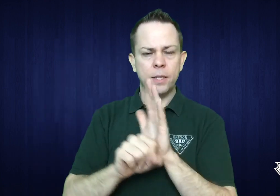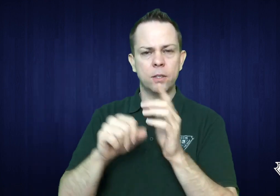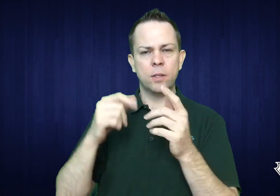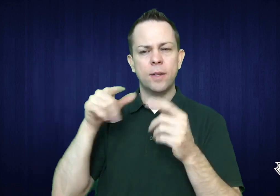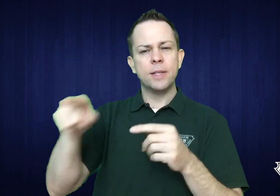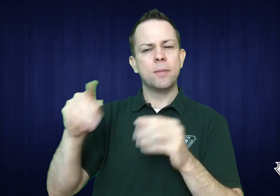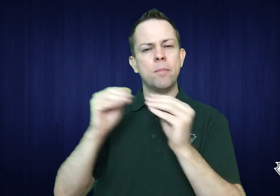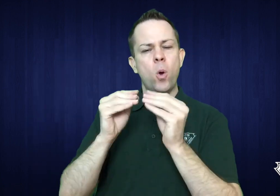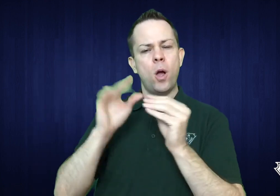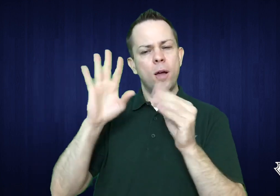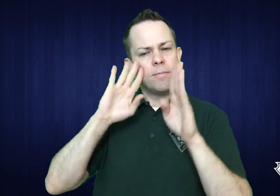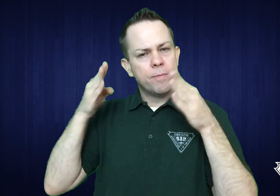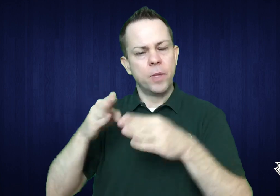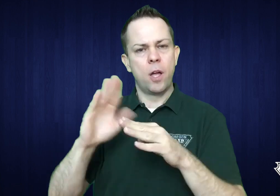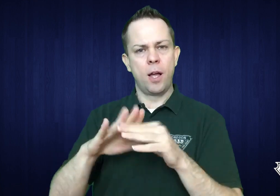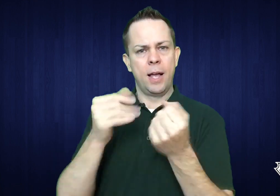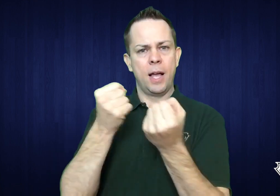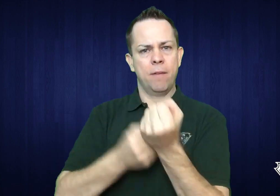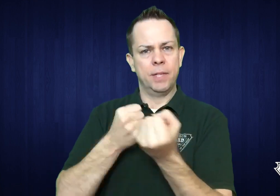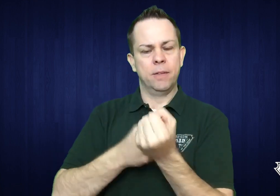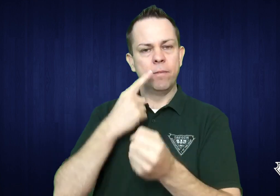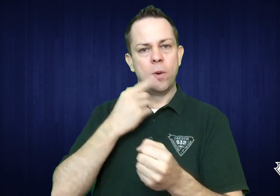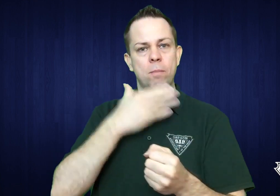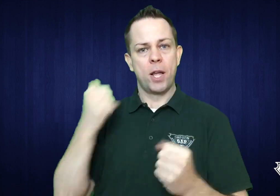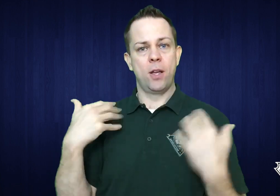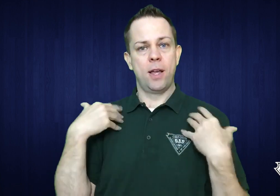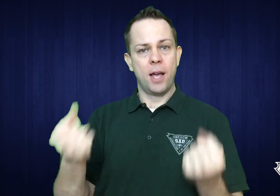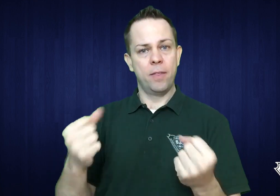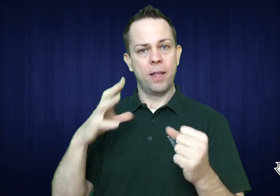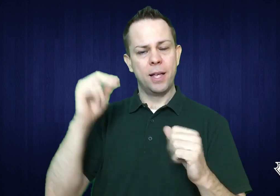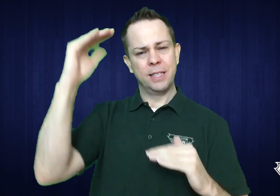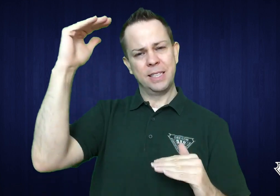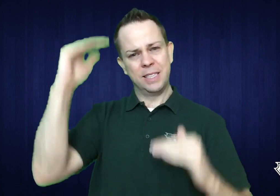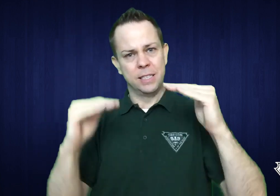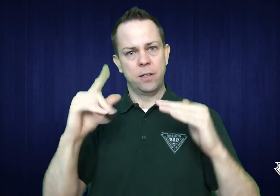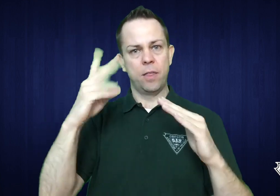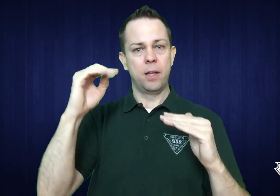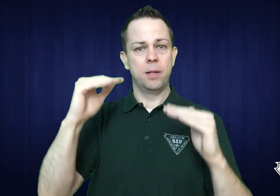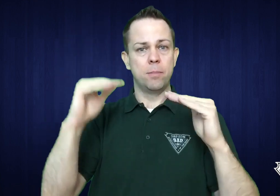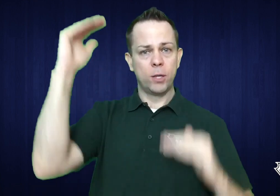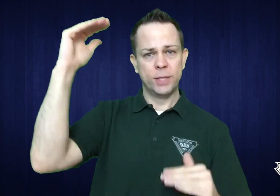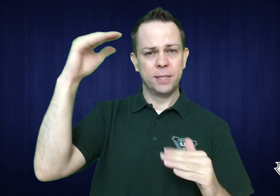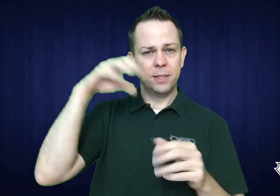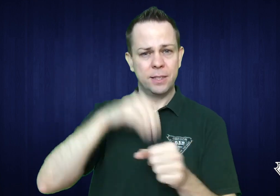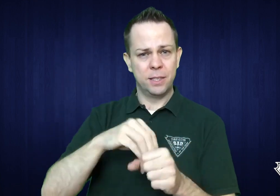They focus on advocacy for more equality and less disparity